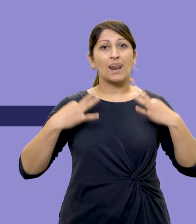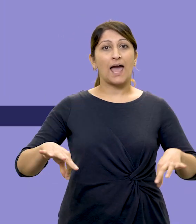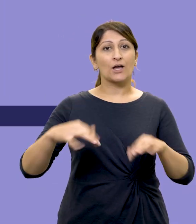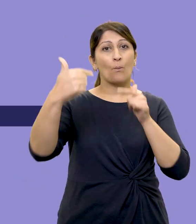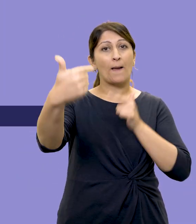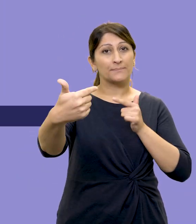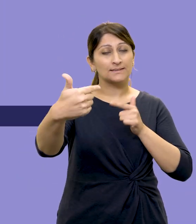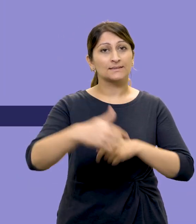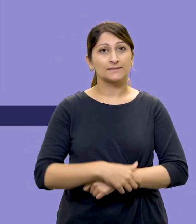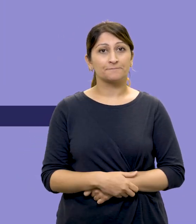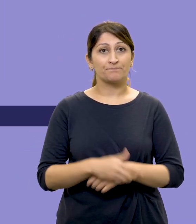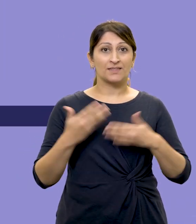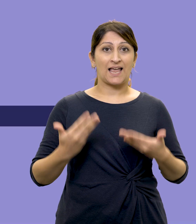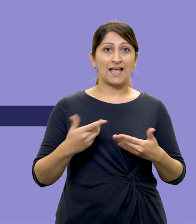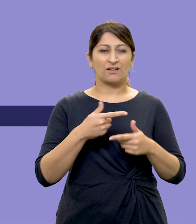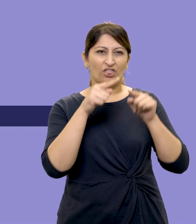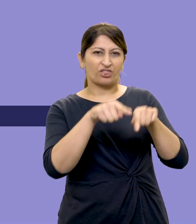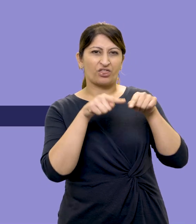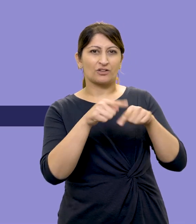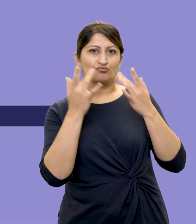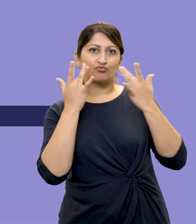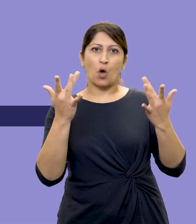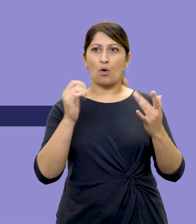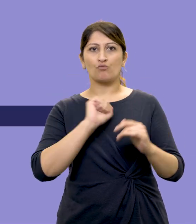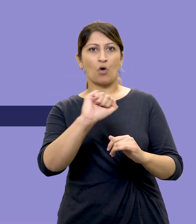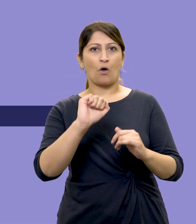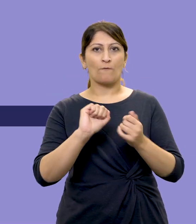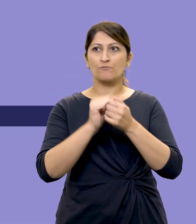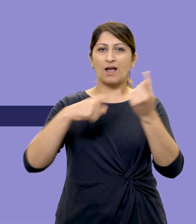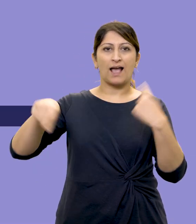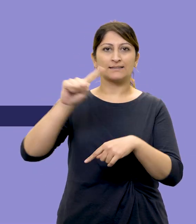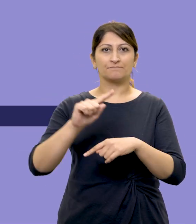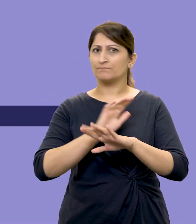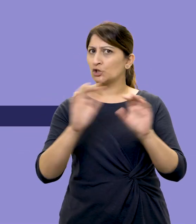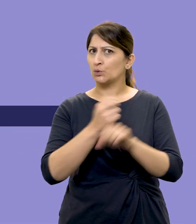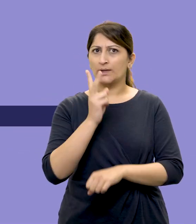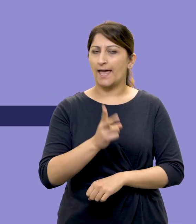on webcam. Now they're threatening to show the video to her friends if she doesn't do it again.